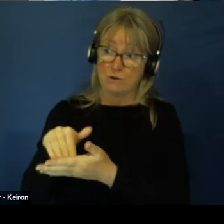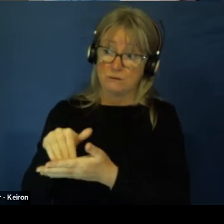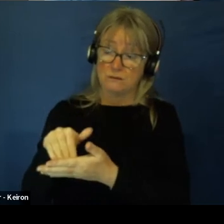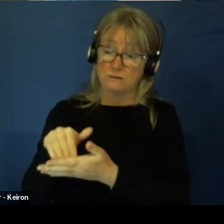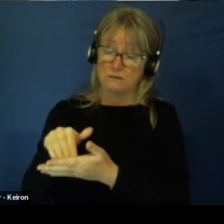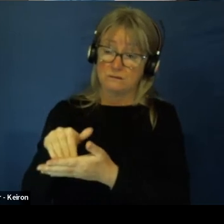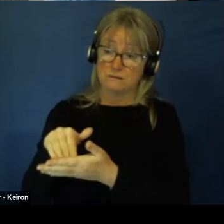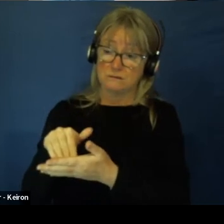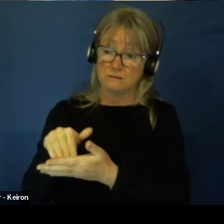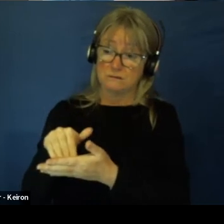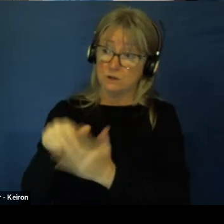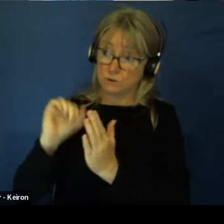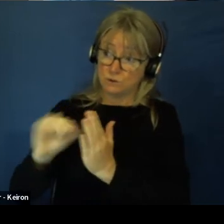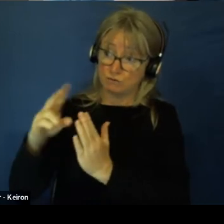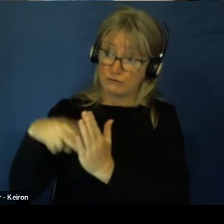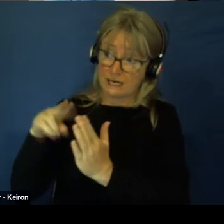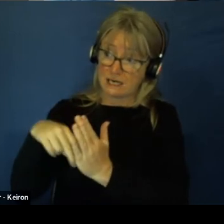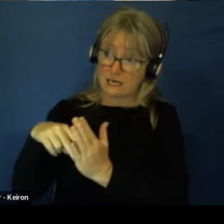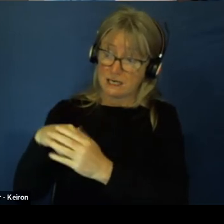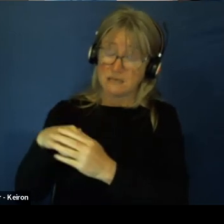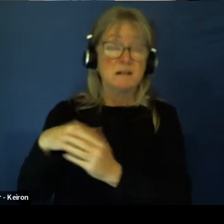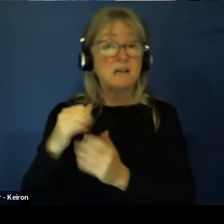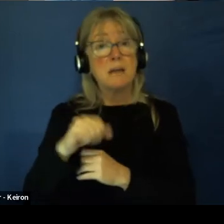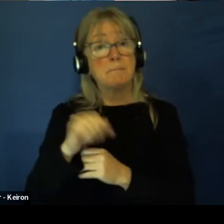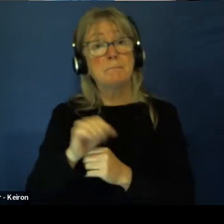Yeah, with your writing yet. Yeah.